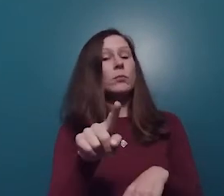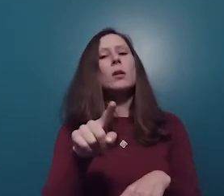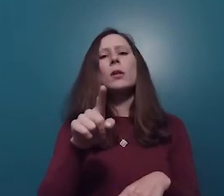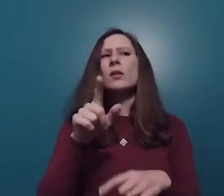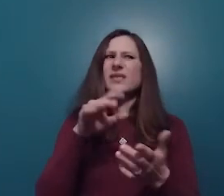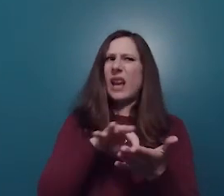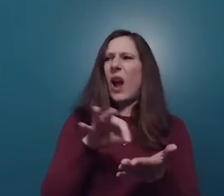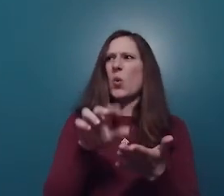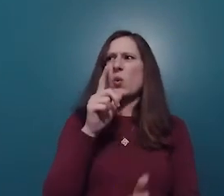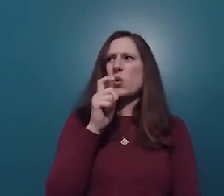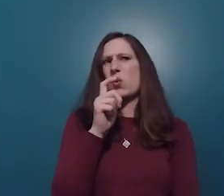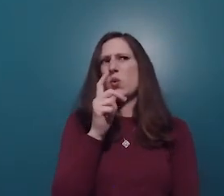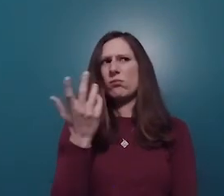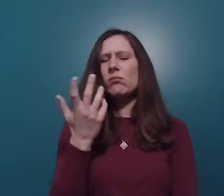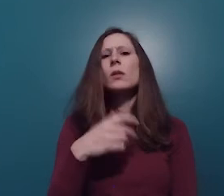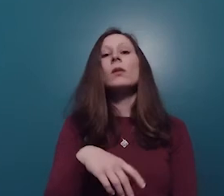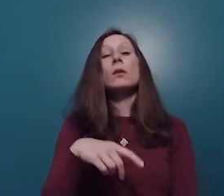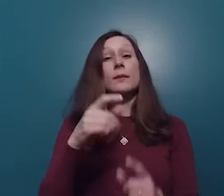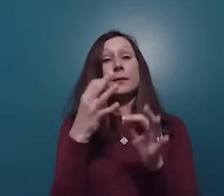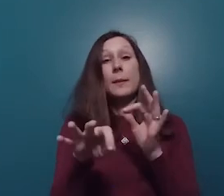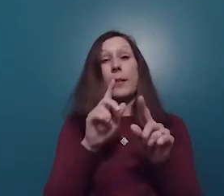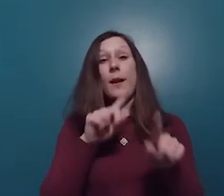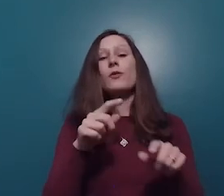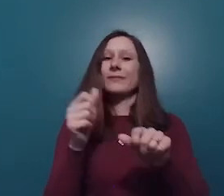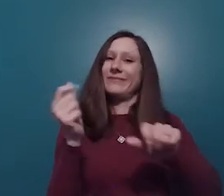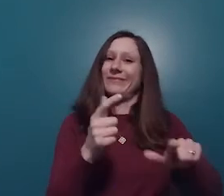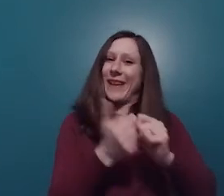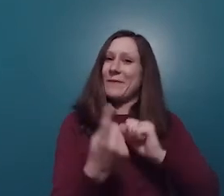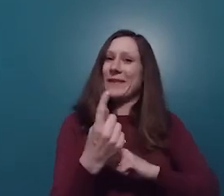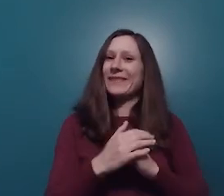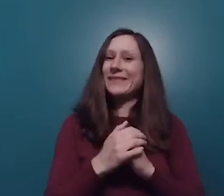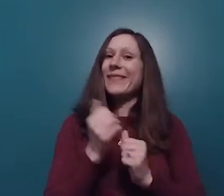The most important question is who is counted. And the simple answer is everyone.